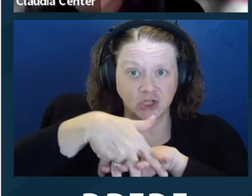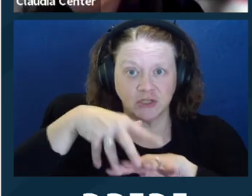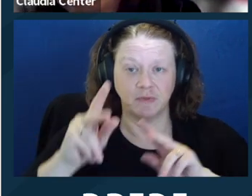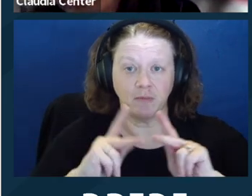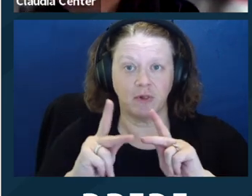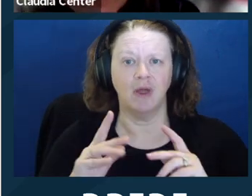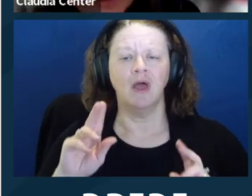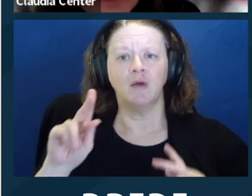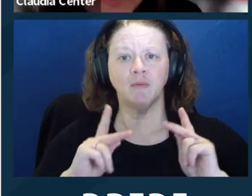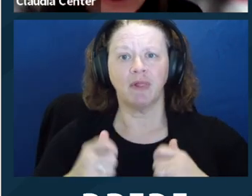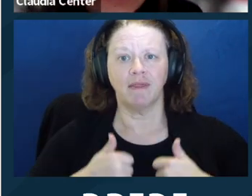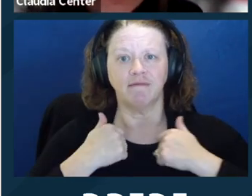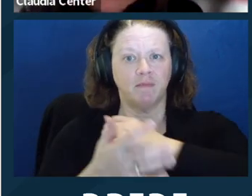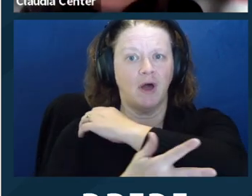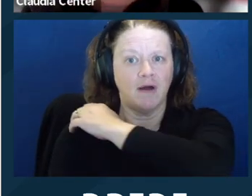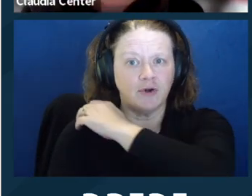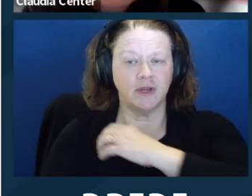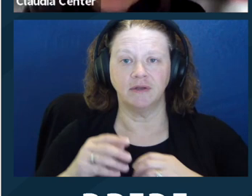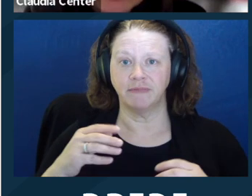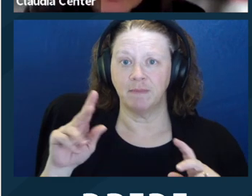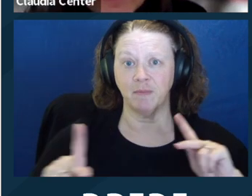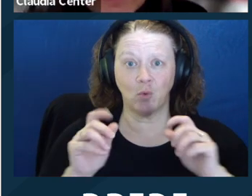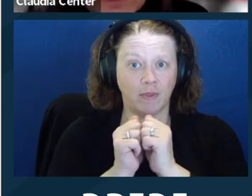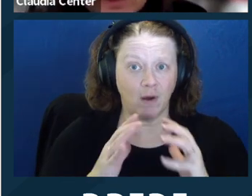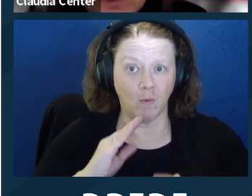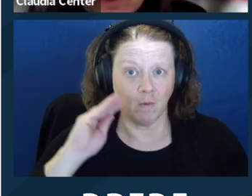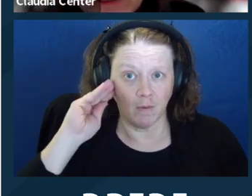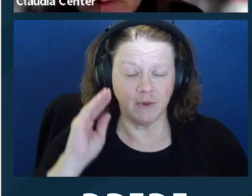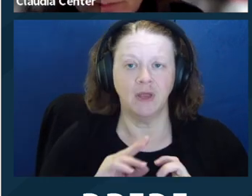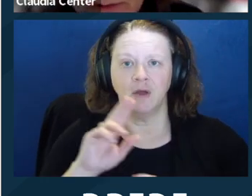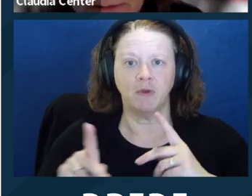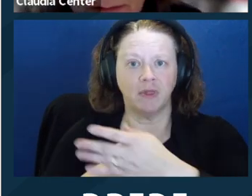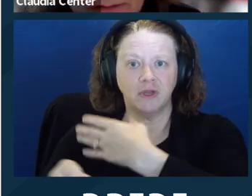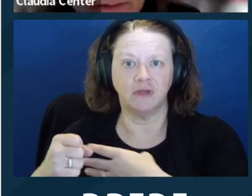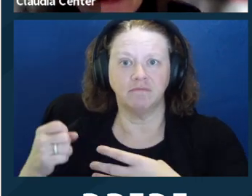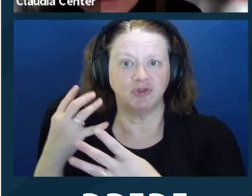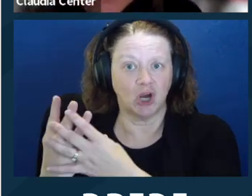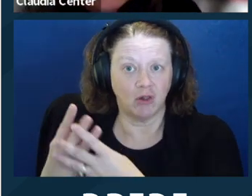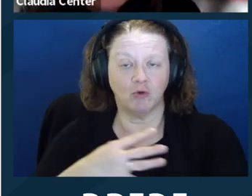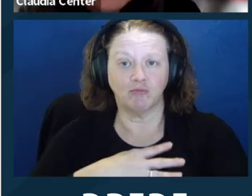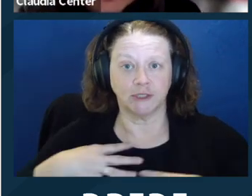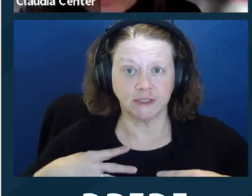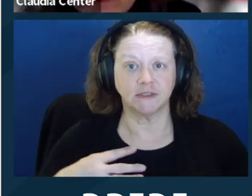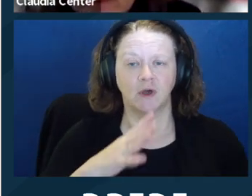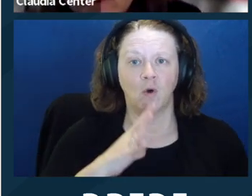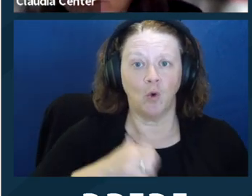people, people in poverty, unhoused people. People in jail or in prisons, older adults